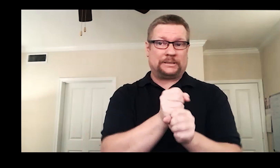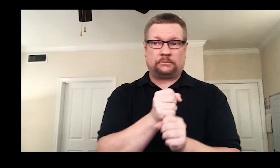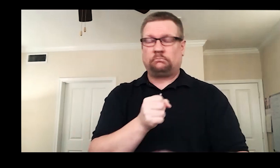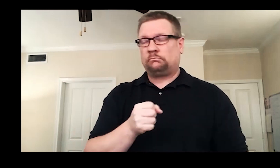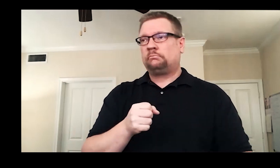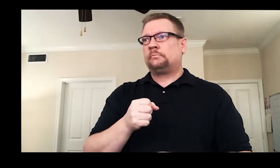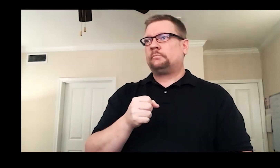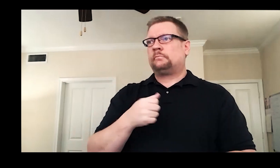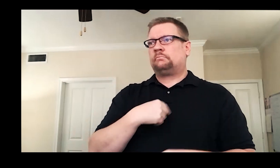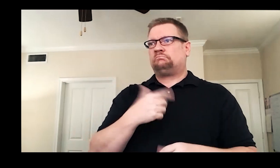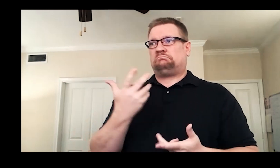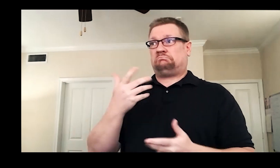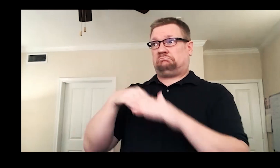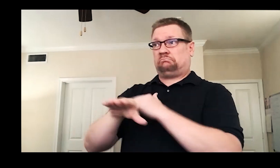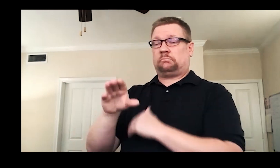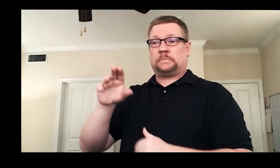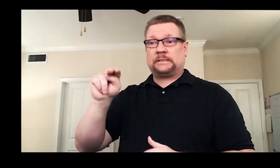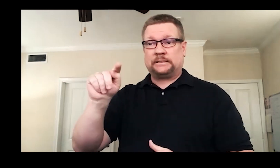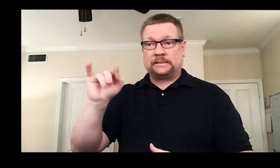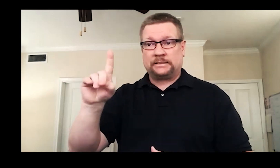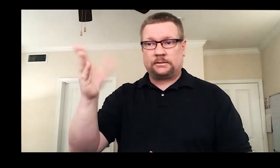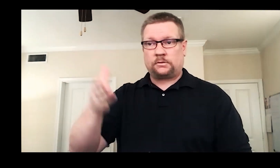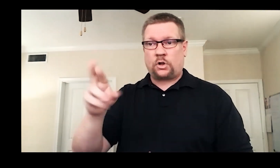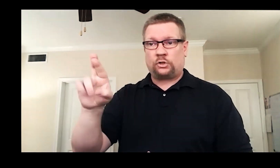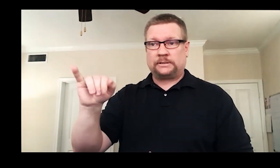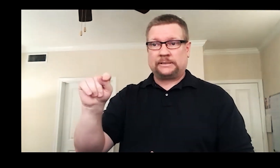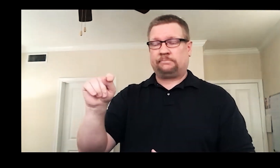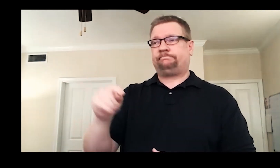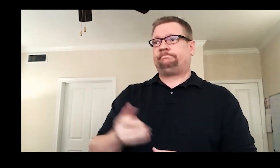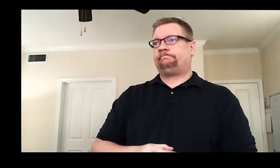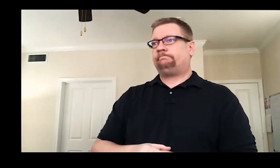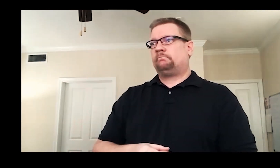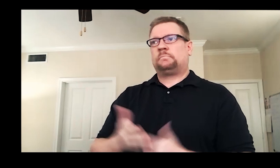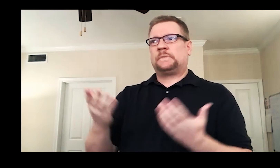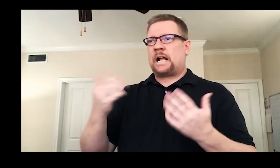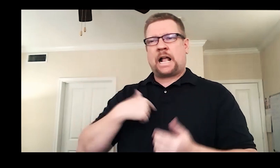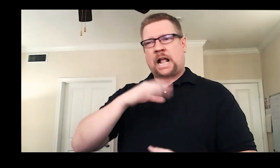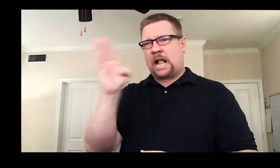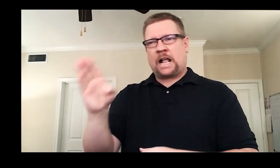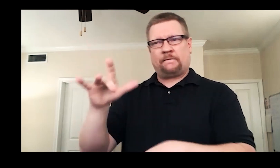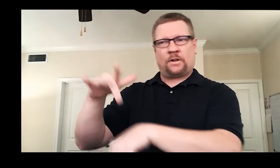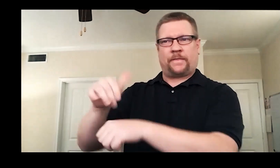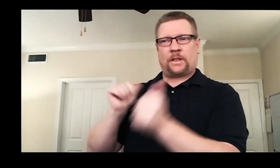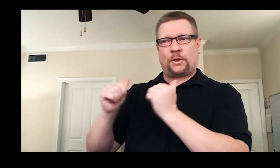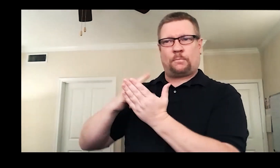I graduated high school and went to NTID/RIT. Interestingly,